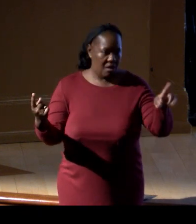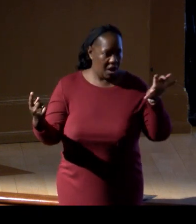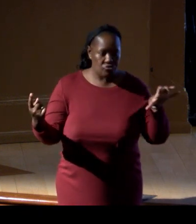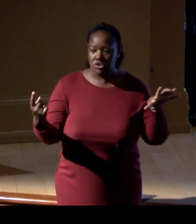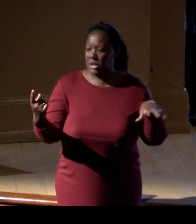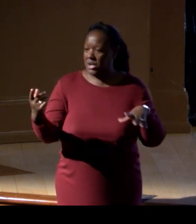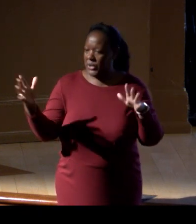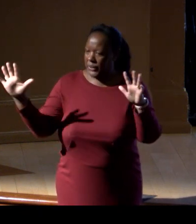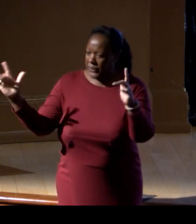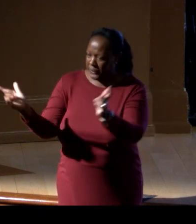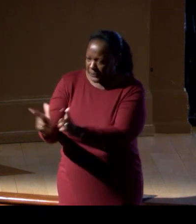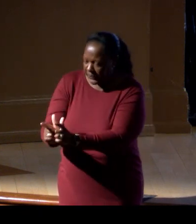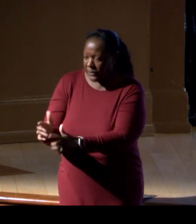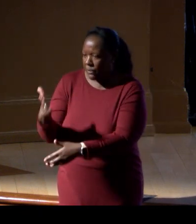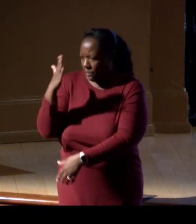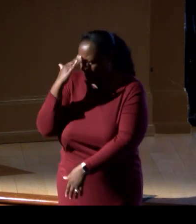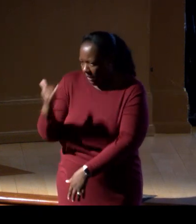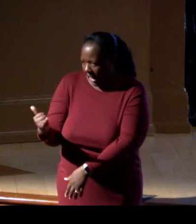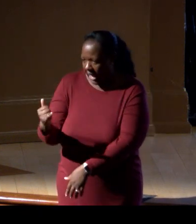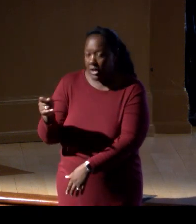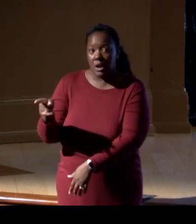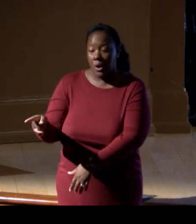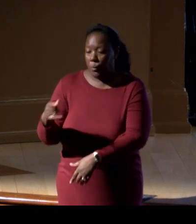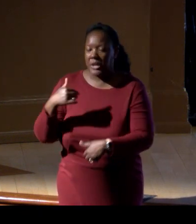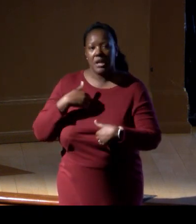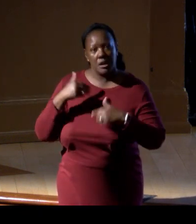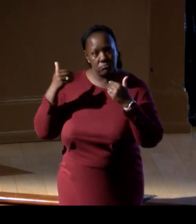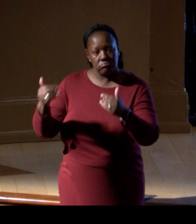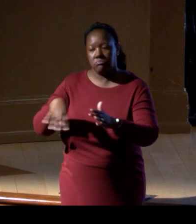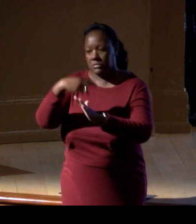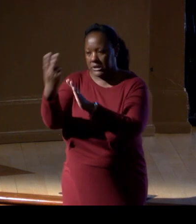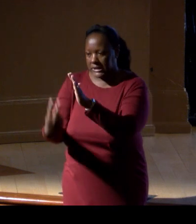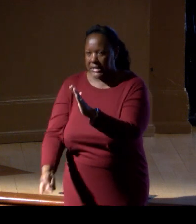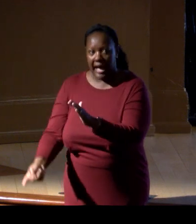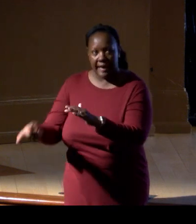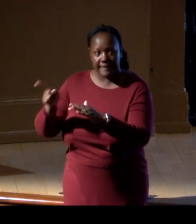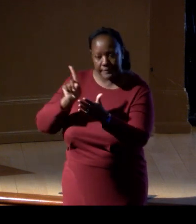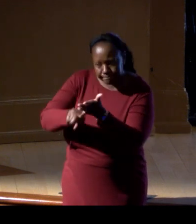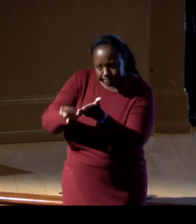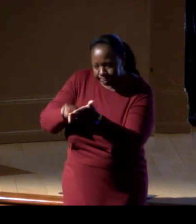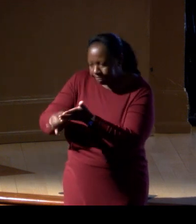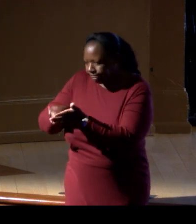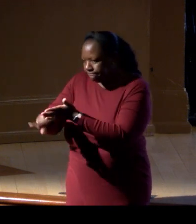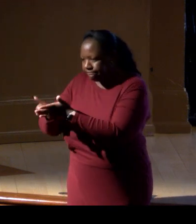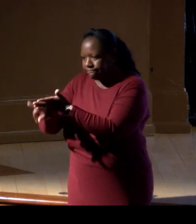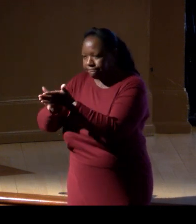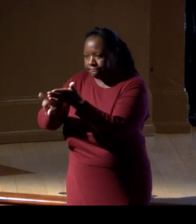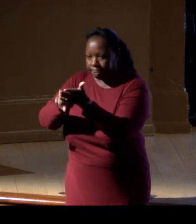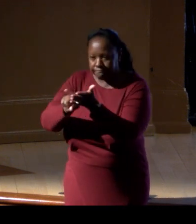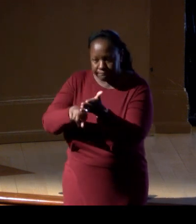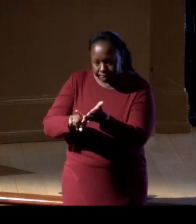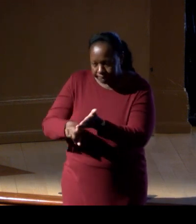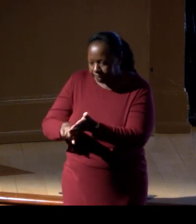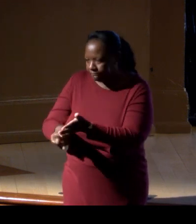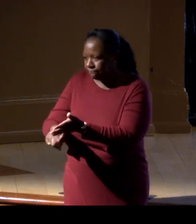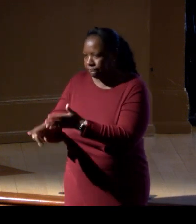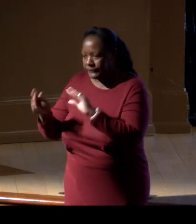we could do all of our traditional diving surveys, and not check that box of, you know, gray reef shark present here.